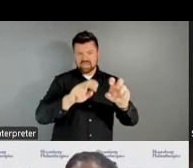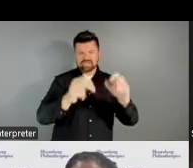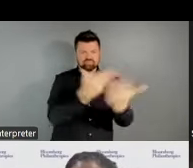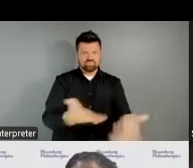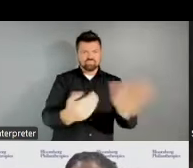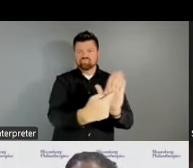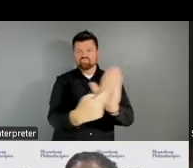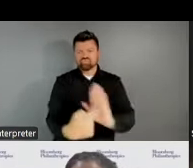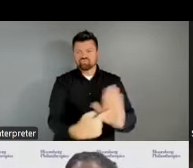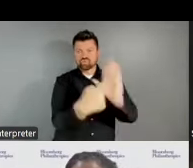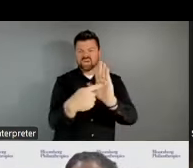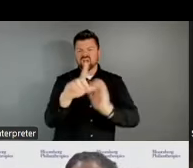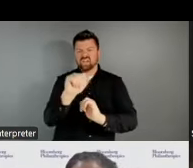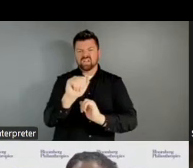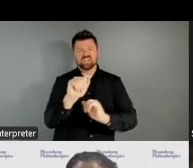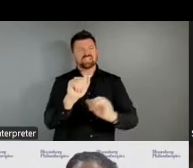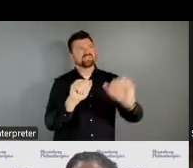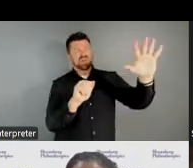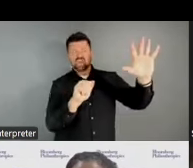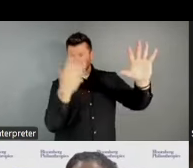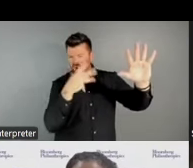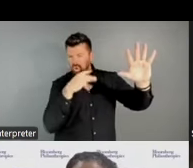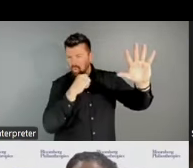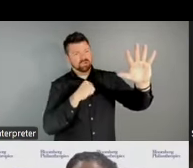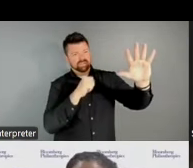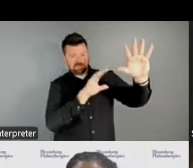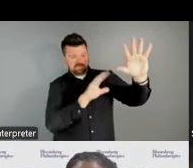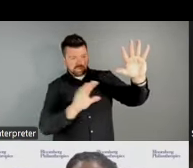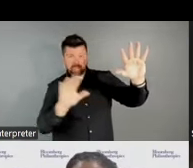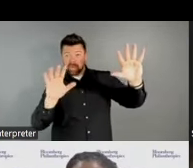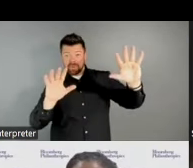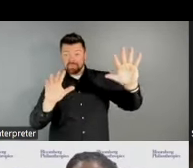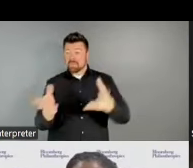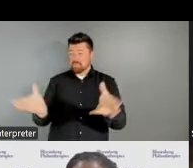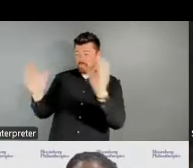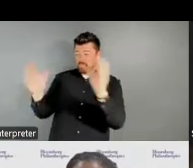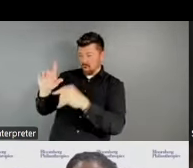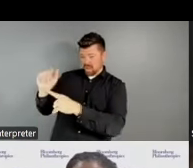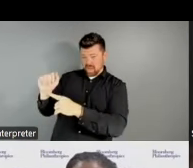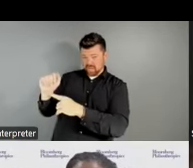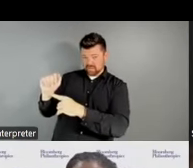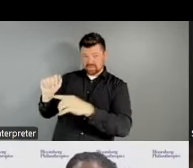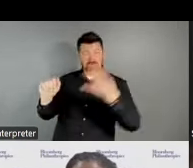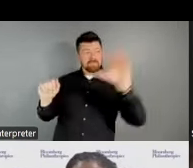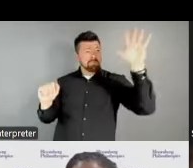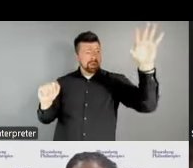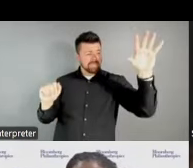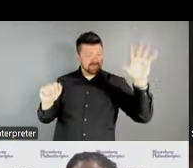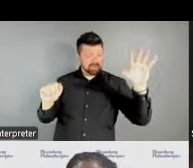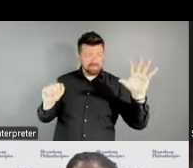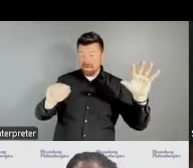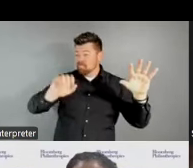LAAs. The darker the orange, the higher number or concentration of LAAs that you can see throughout